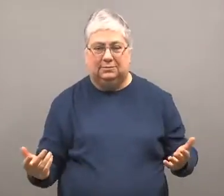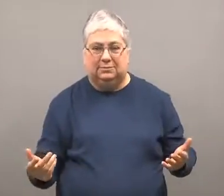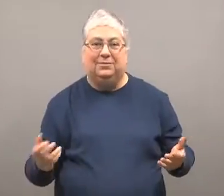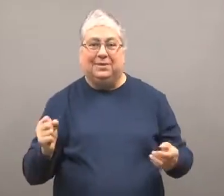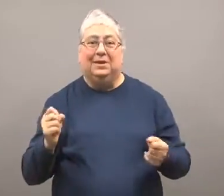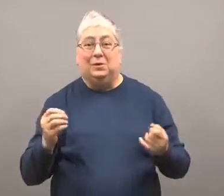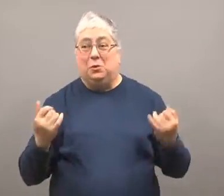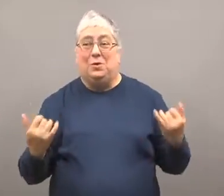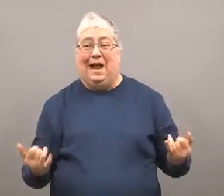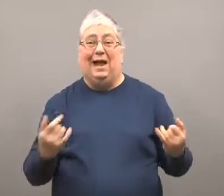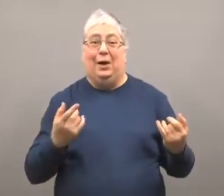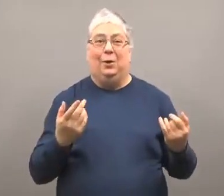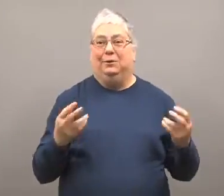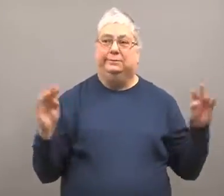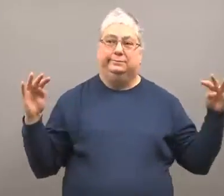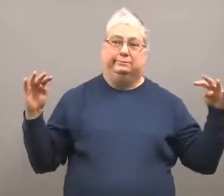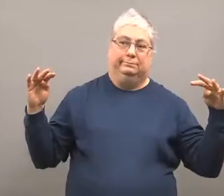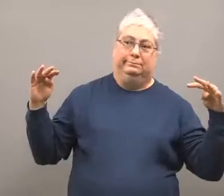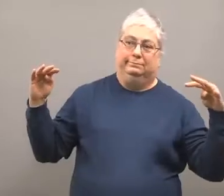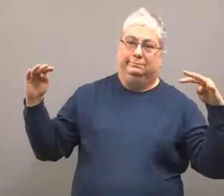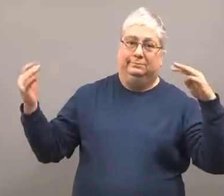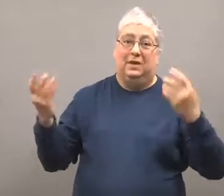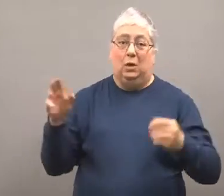All eyes are on the situation.